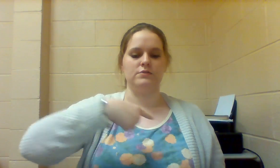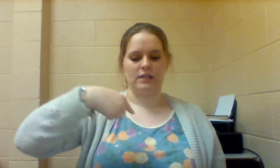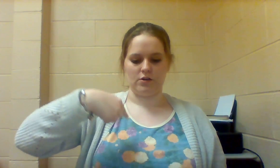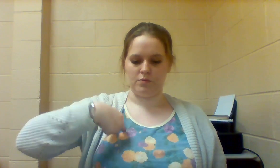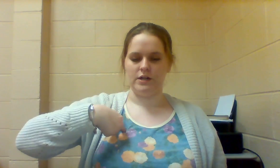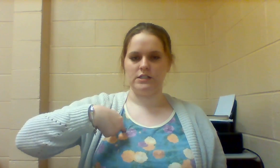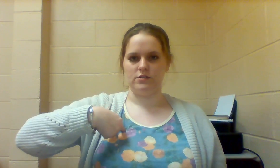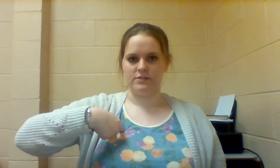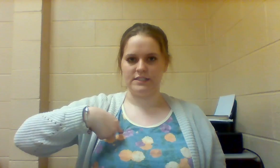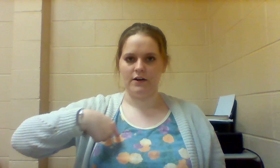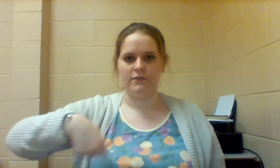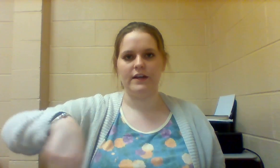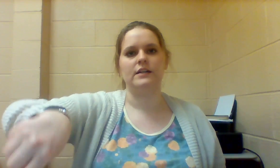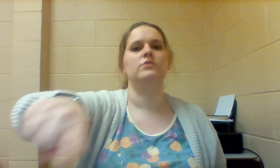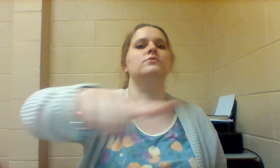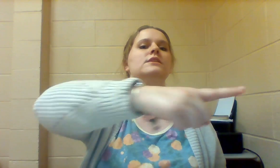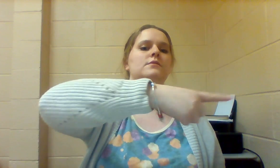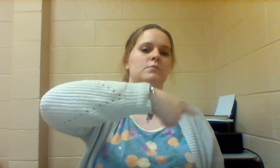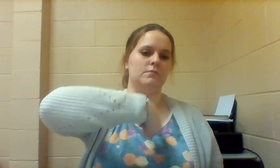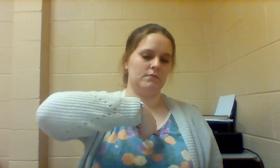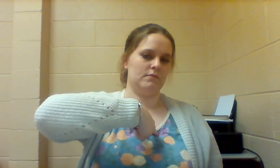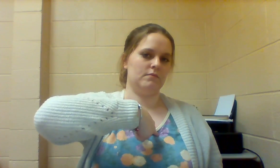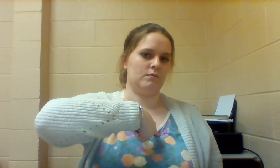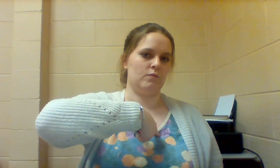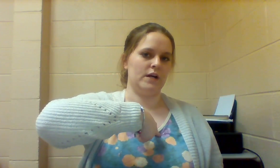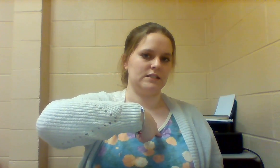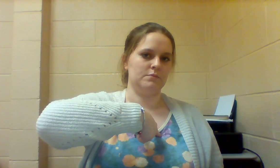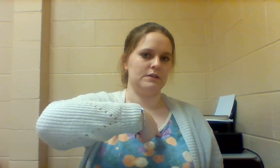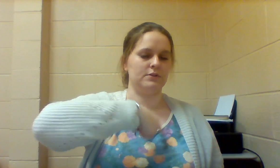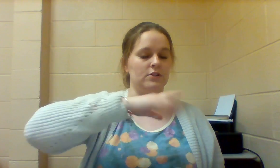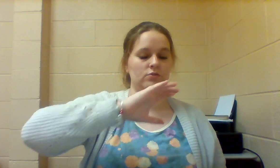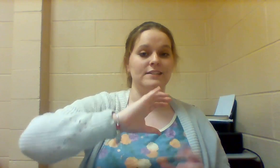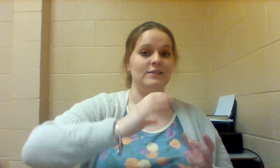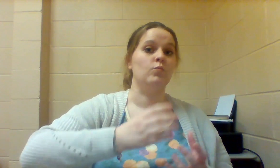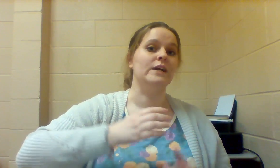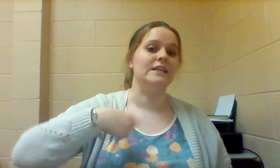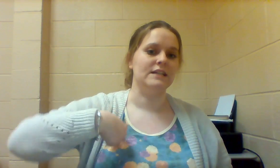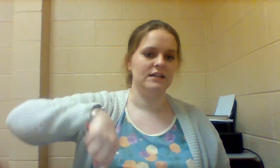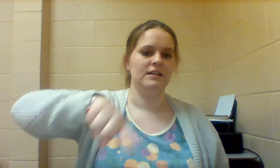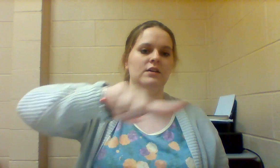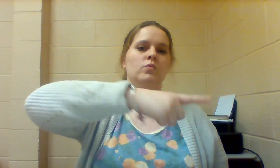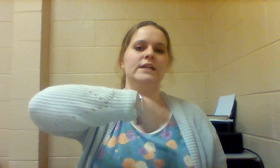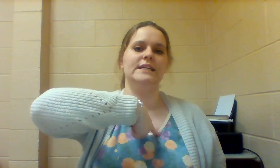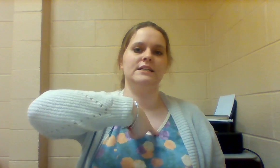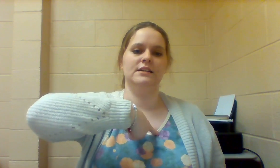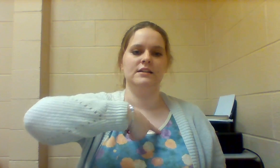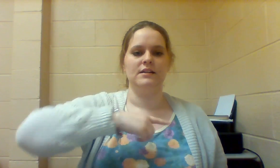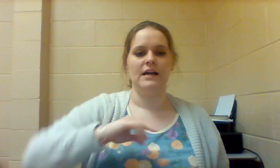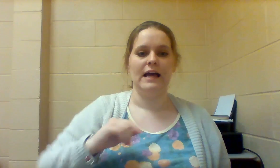So it's like you're pointing to yourself and including the rest of the people included in "we" WE